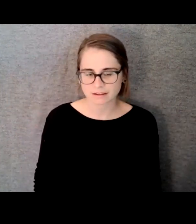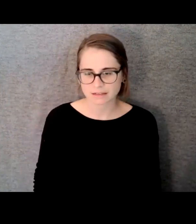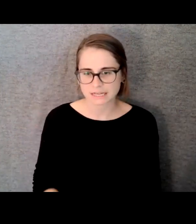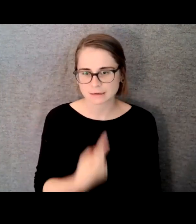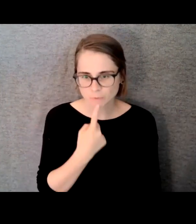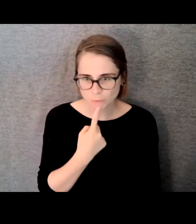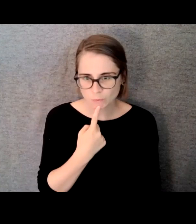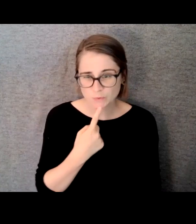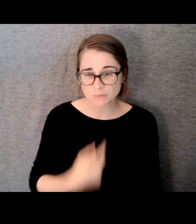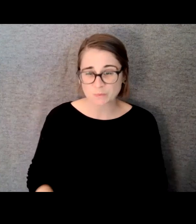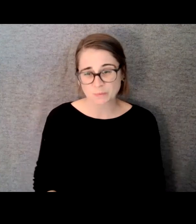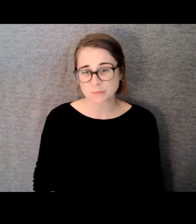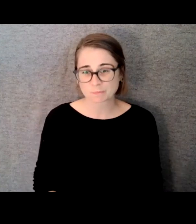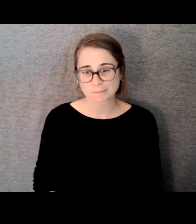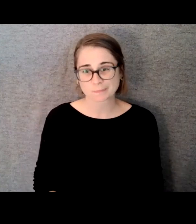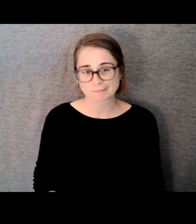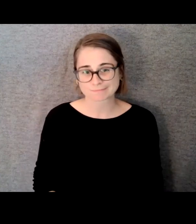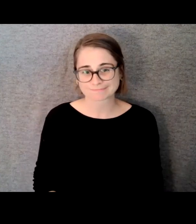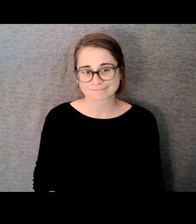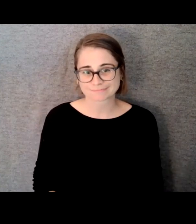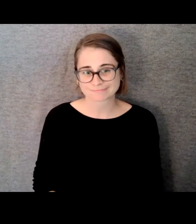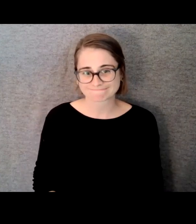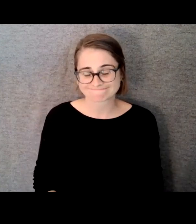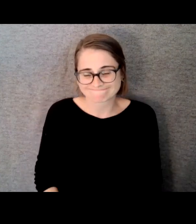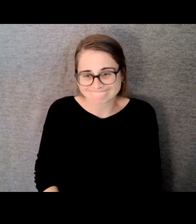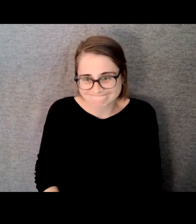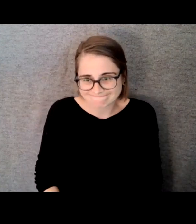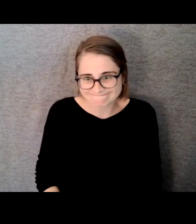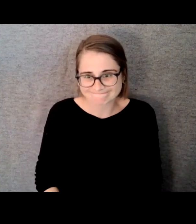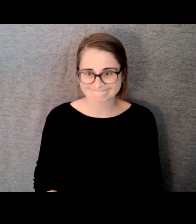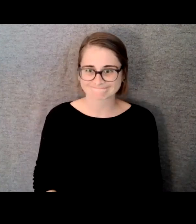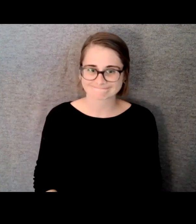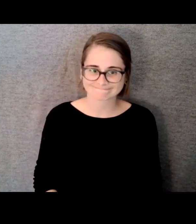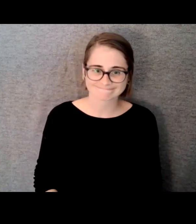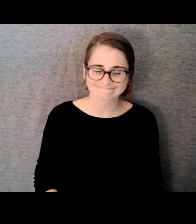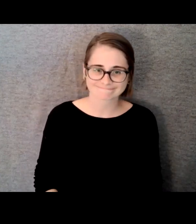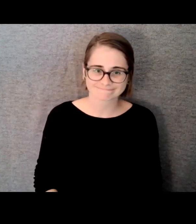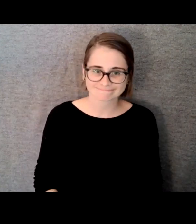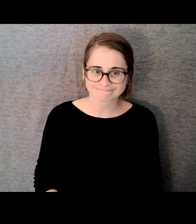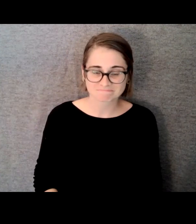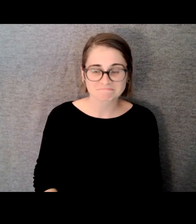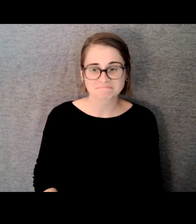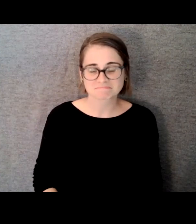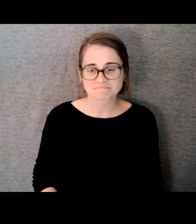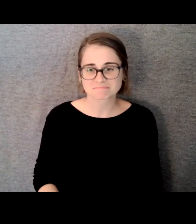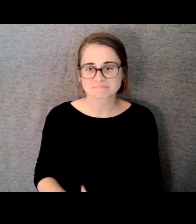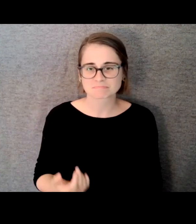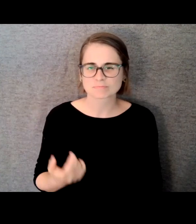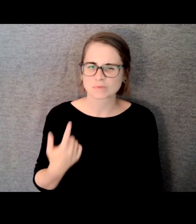But we looked at what we had as far as options. So we decided, something we talked about,